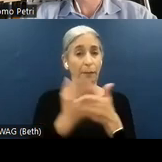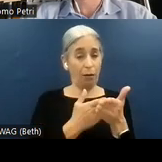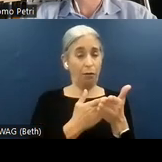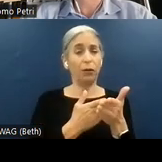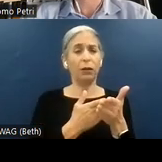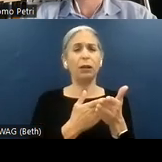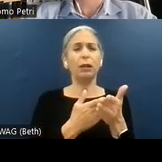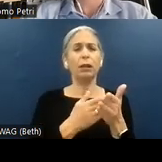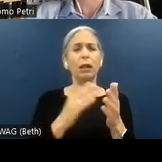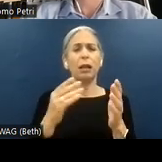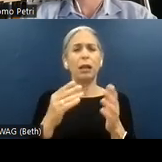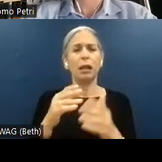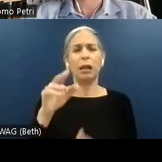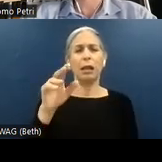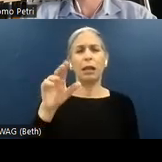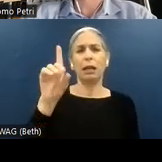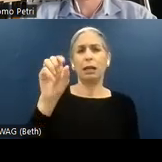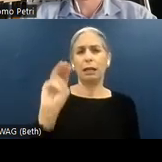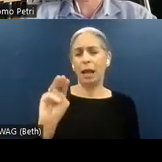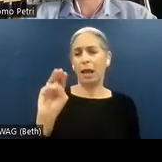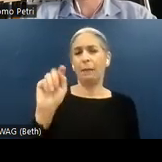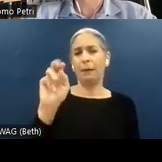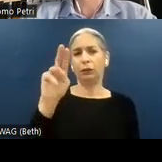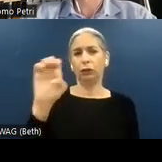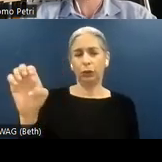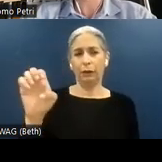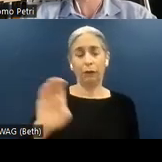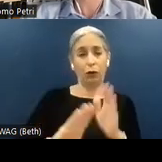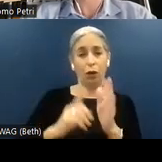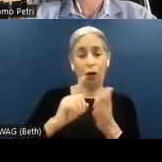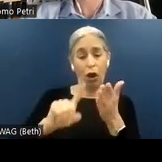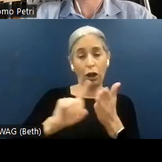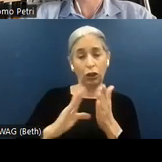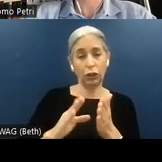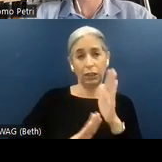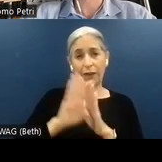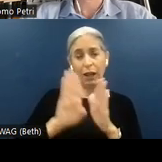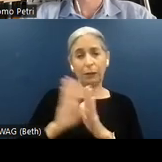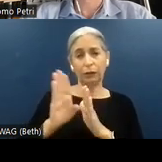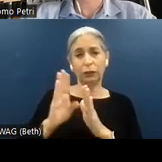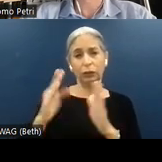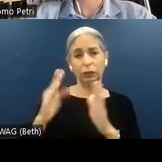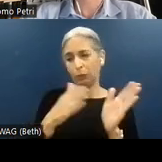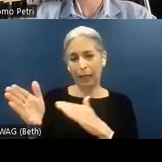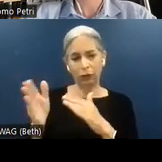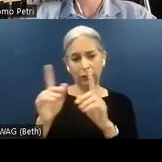DOM tree, which allows auditors and developers to traverse through elements, providing a